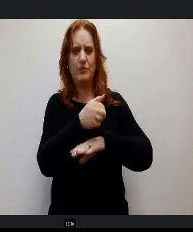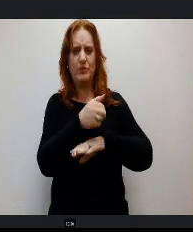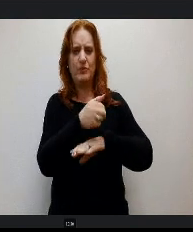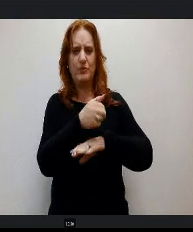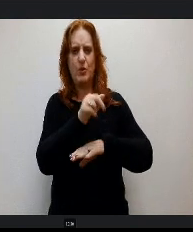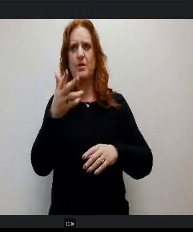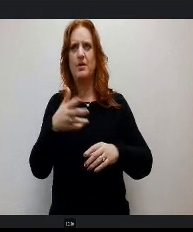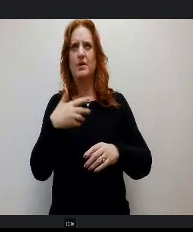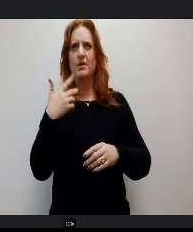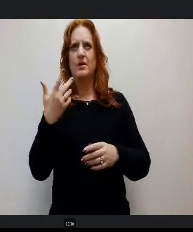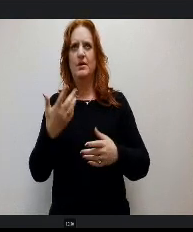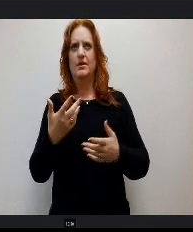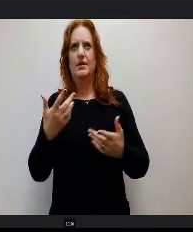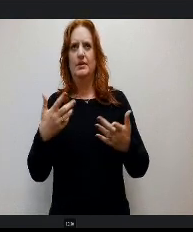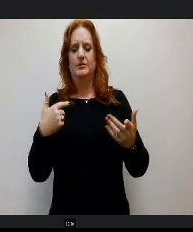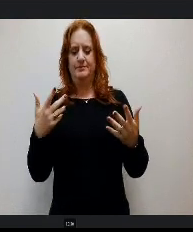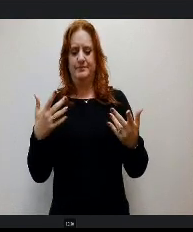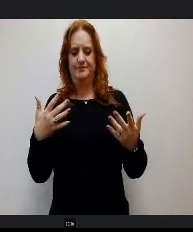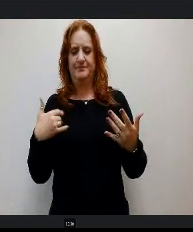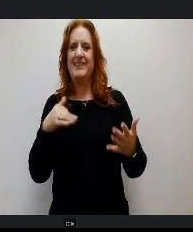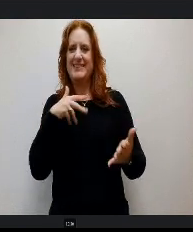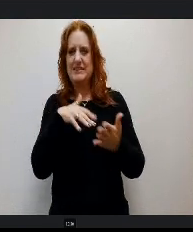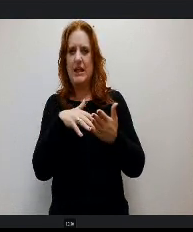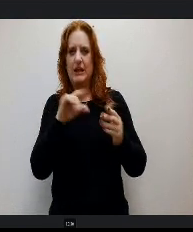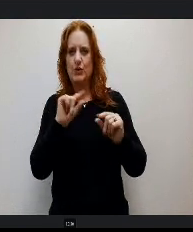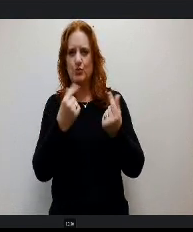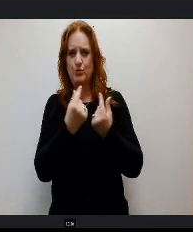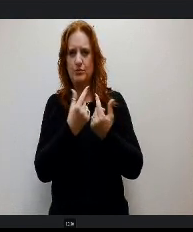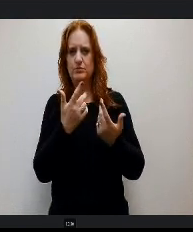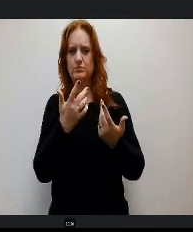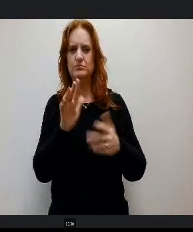The study group was created that gave their report in December.